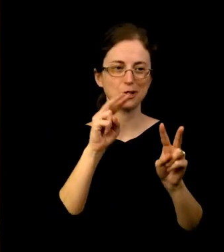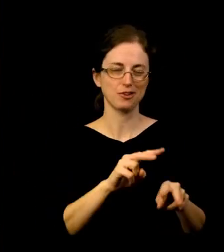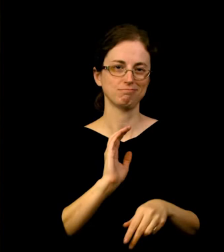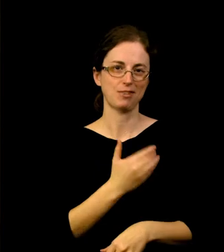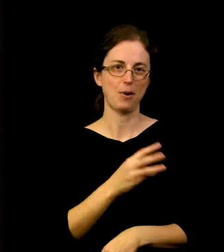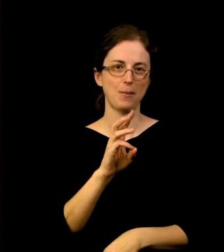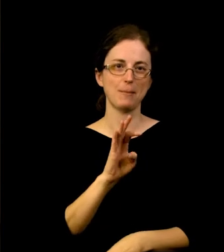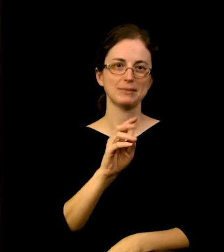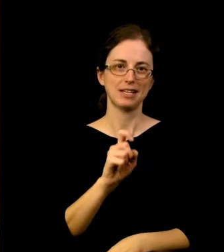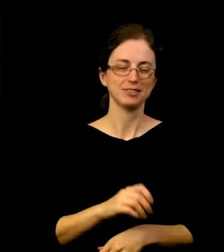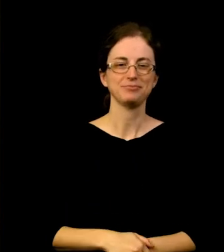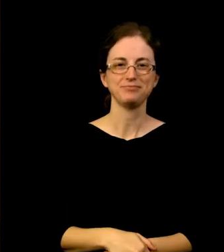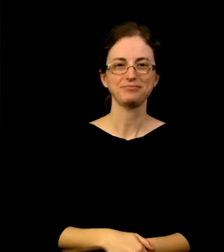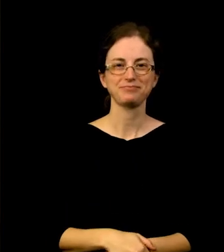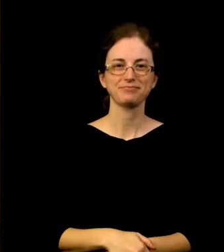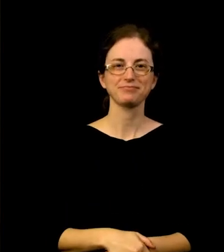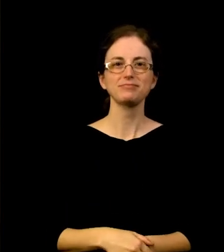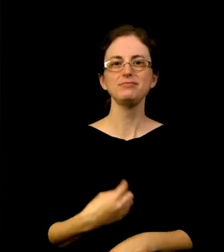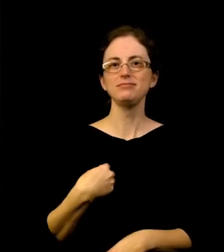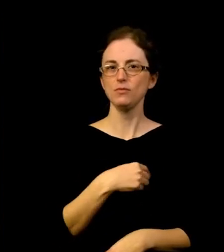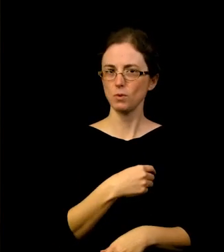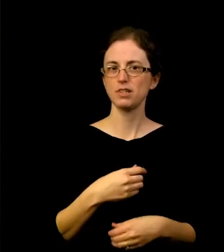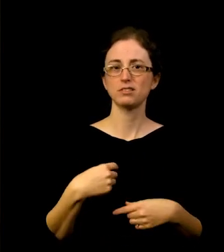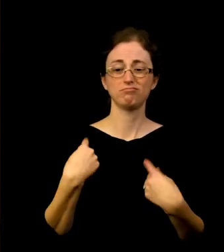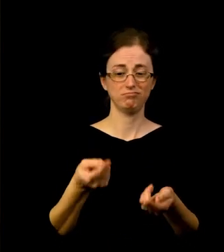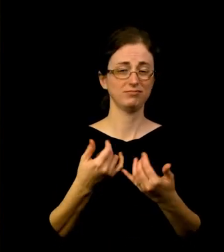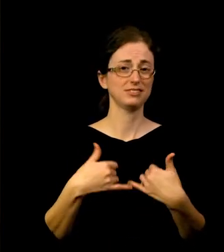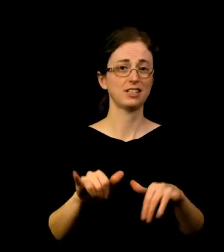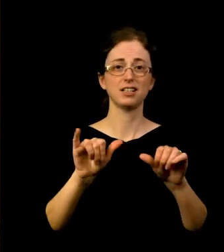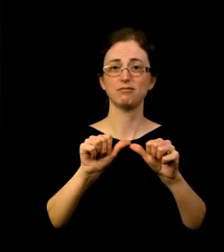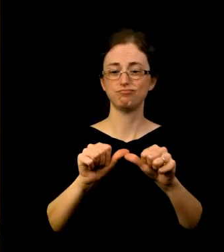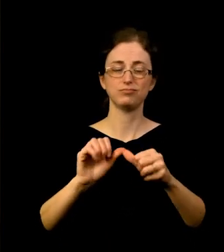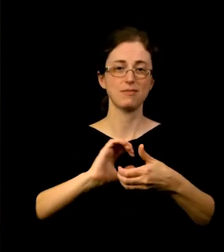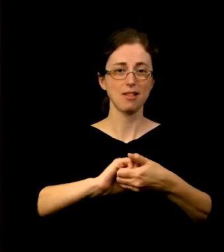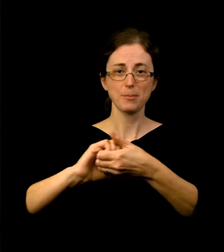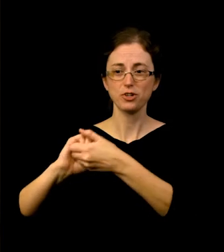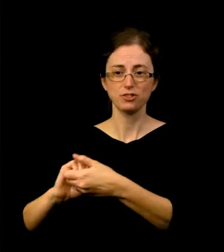We kept up a collaboration with a lot of other museums in the region